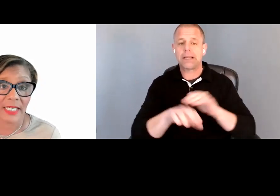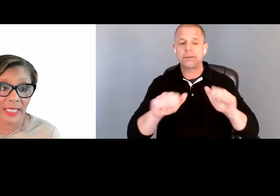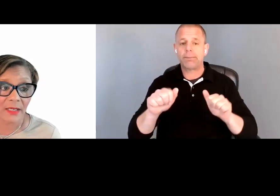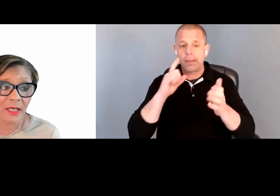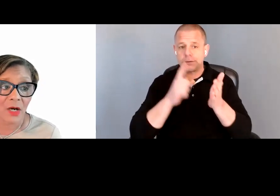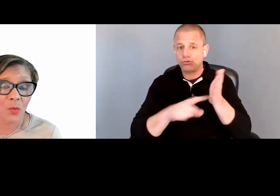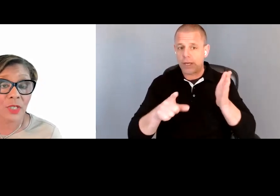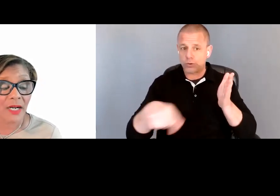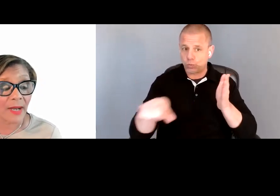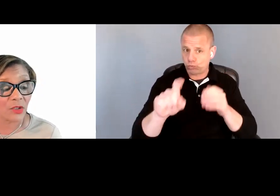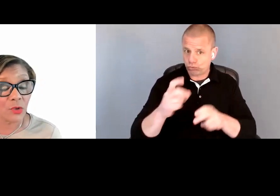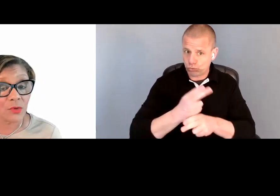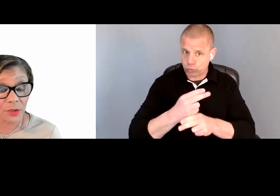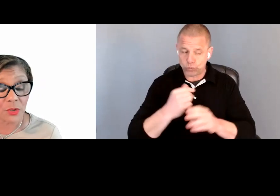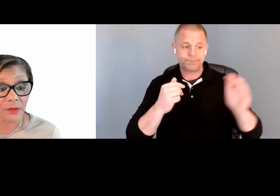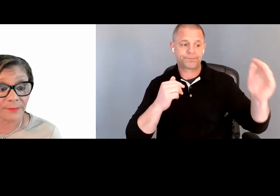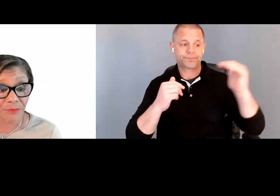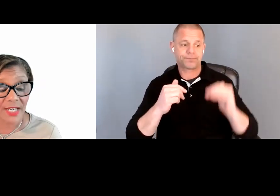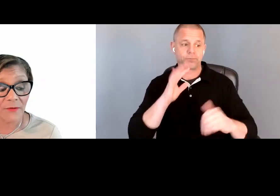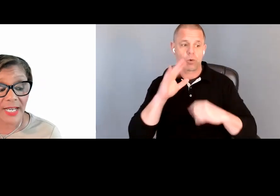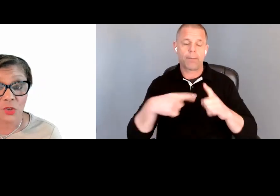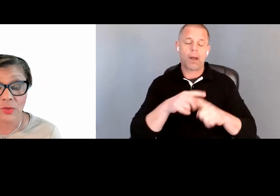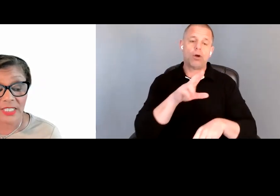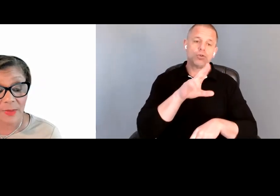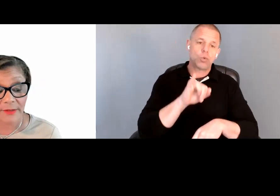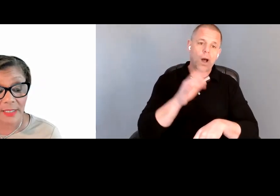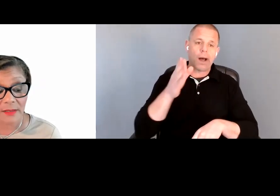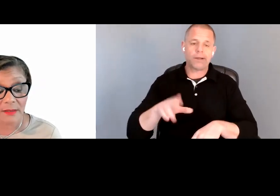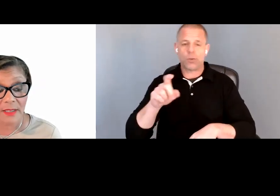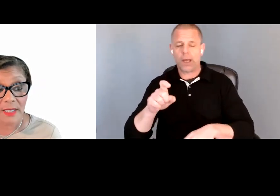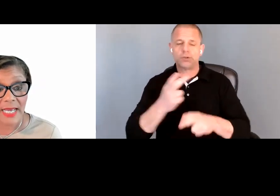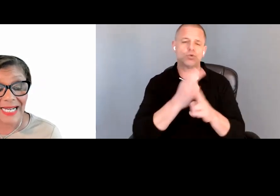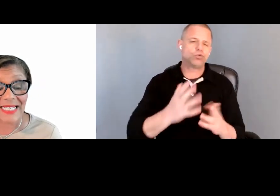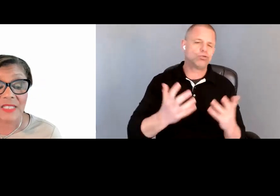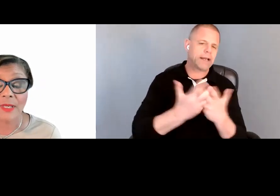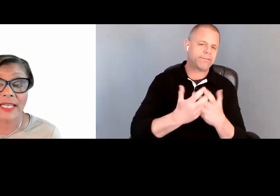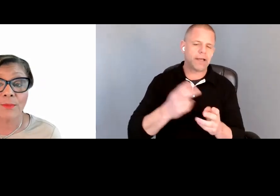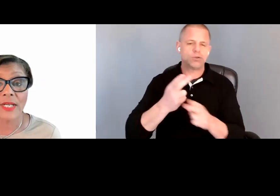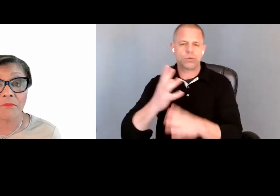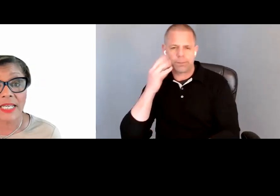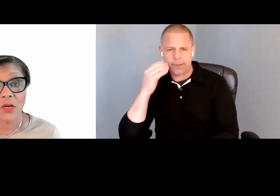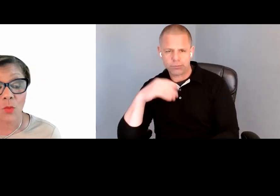We'll talk about user interface, user experience; accessibility in printed media,